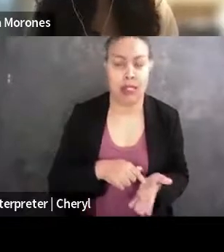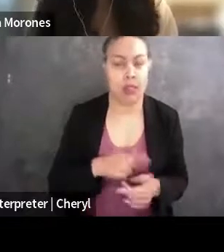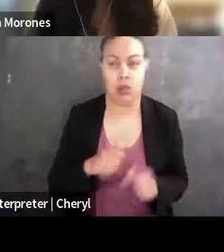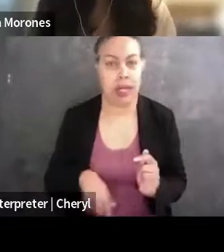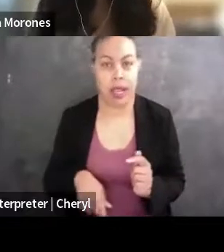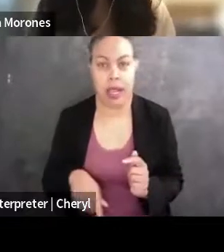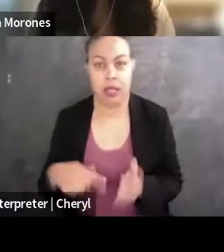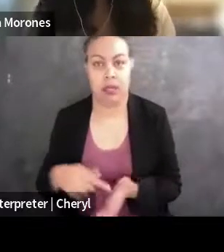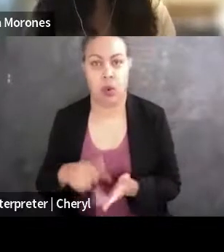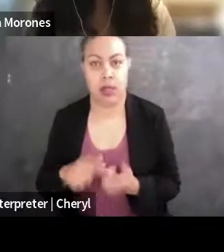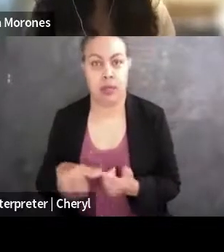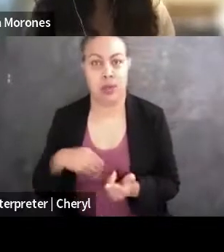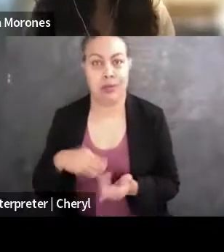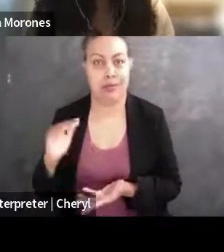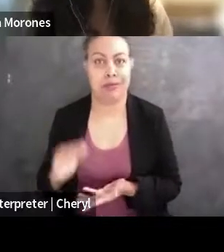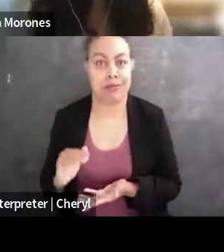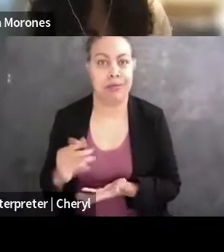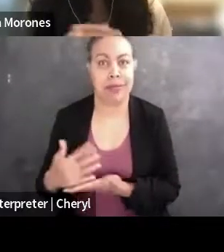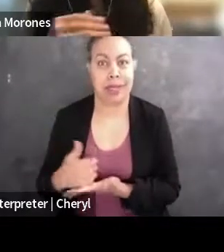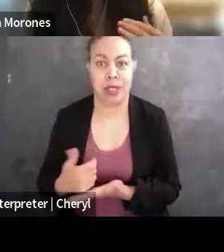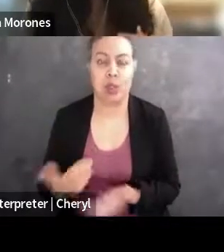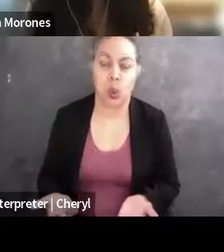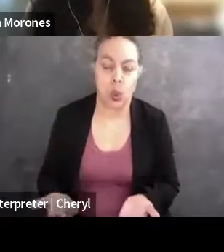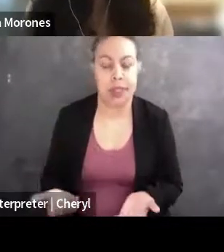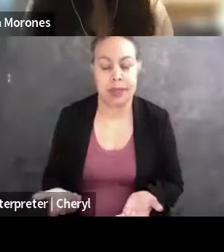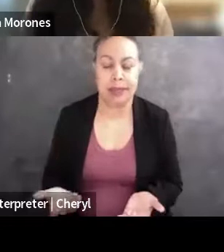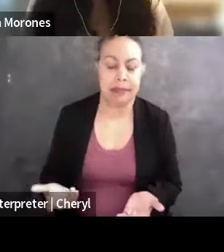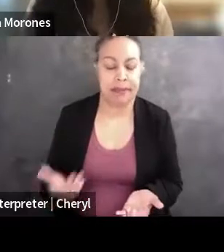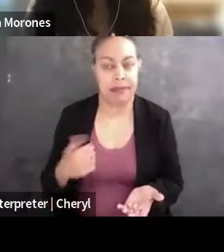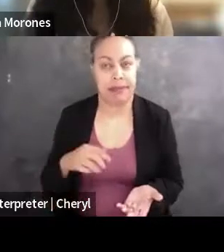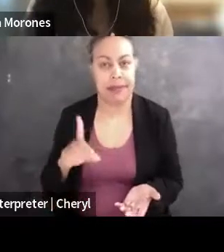And so I was very conscious of like what scholarships